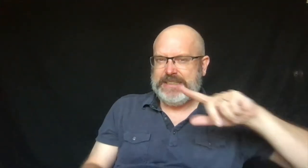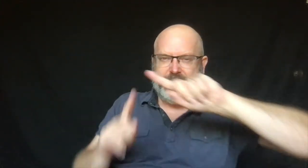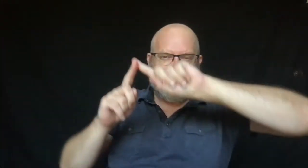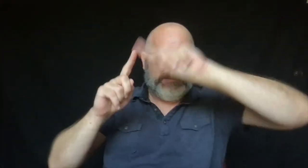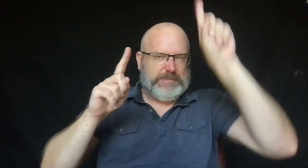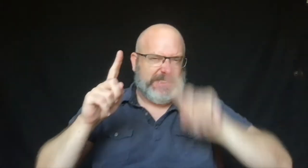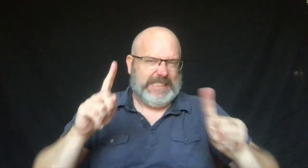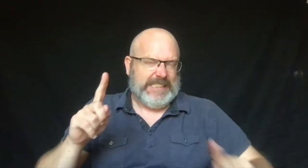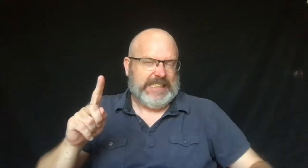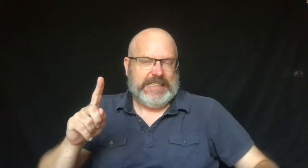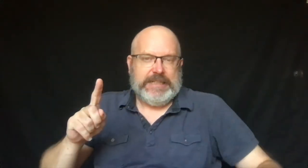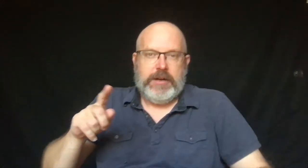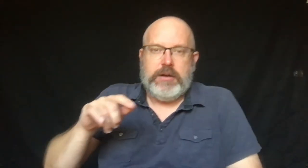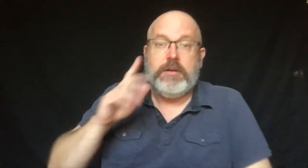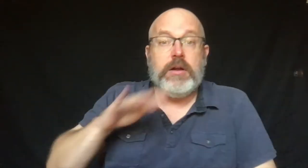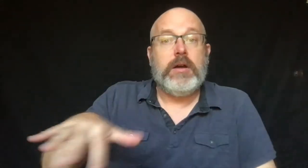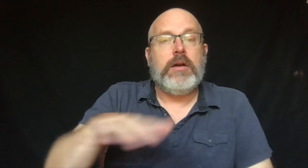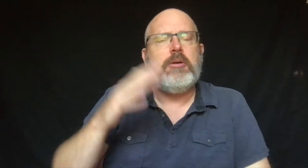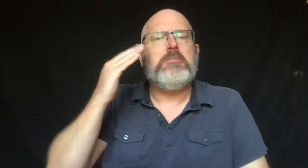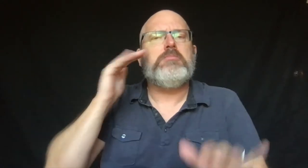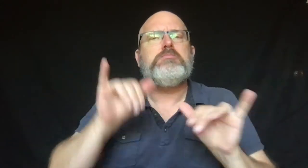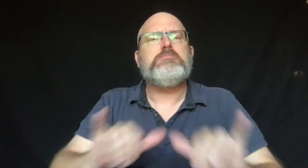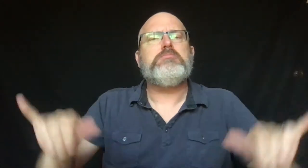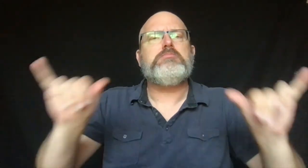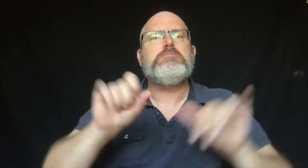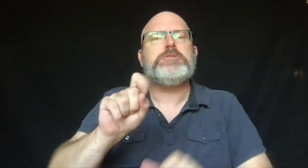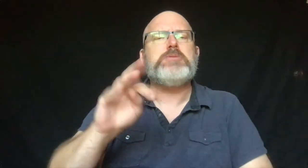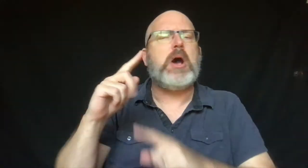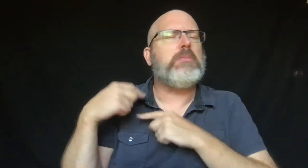and the crack crack of the lightning.